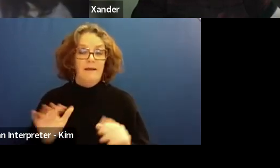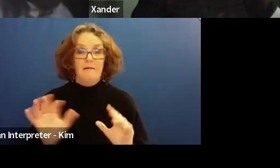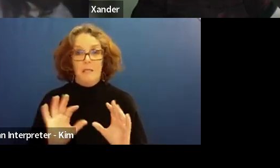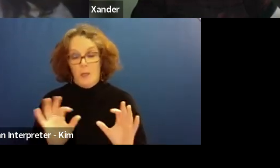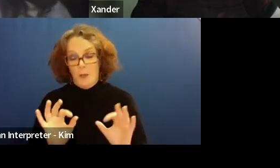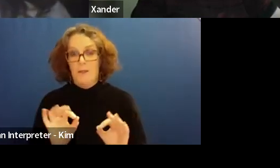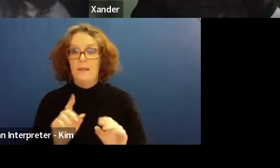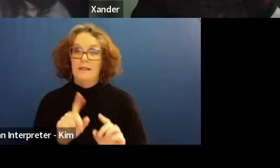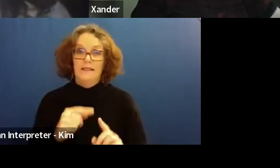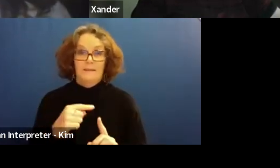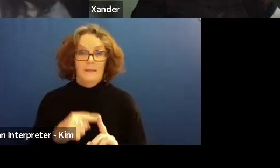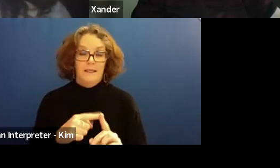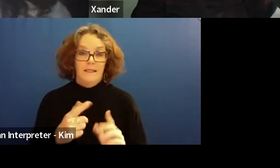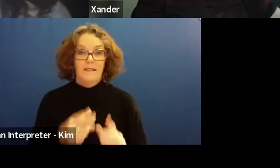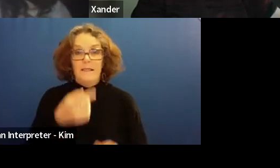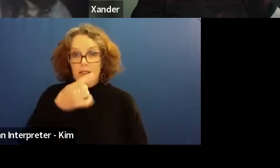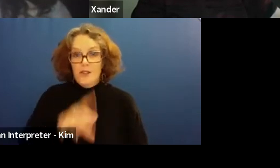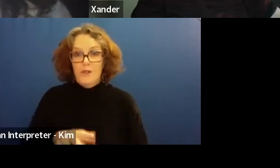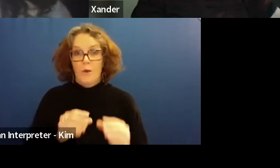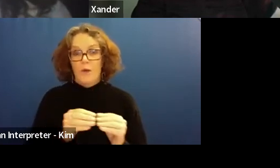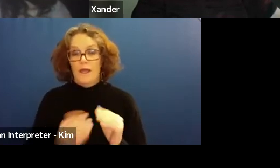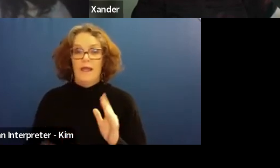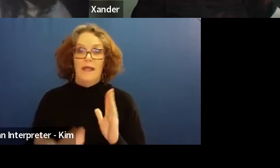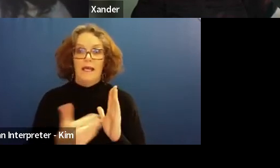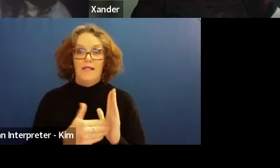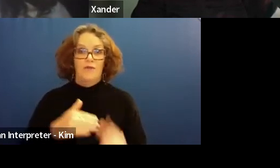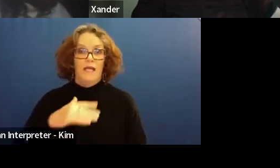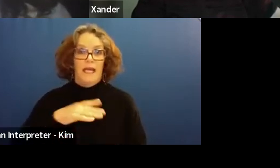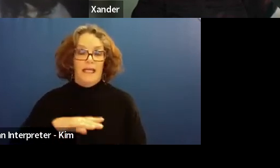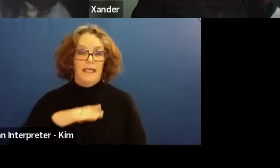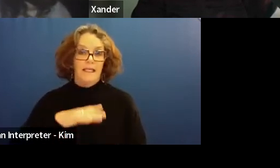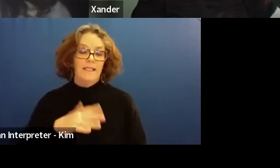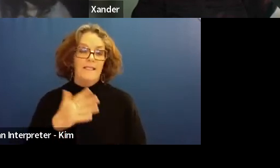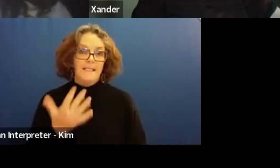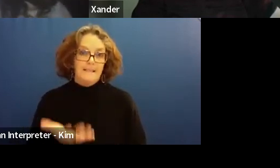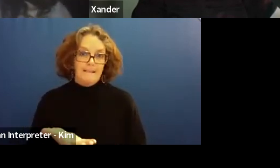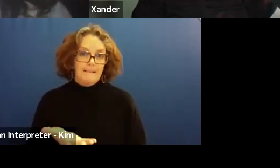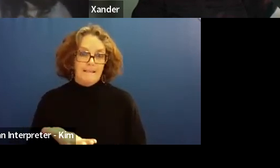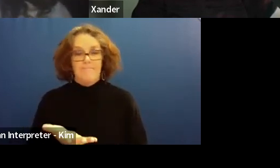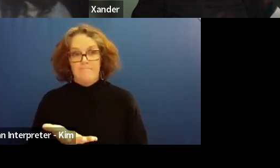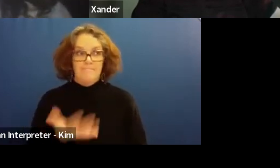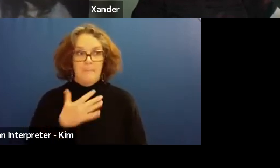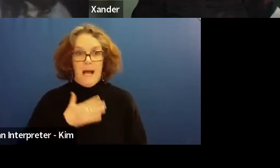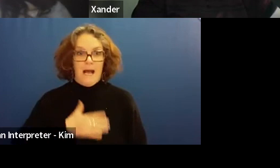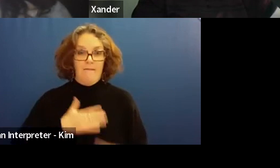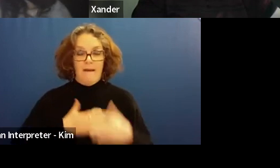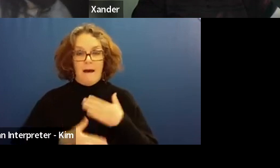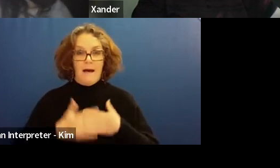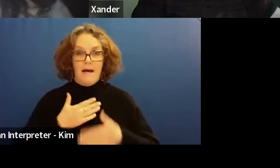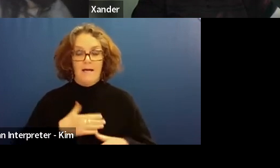So, I think by the best